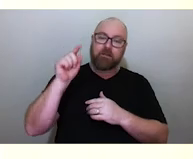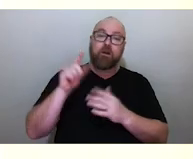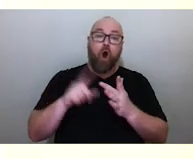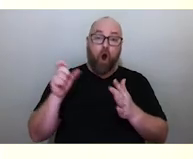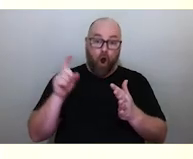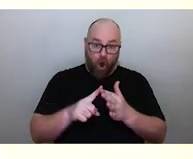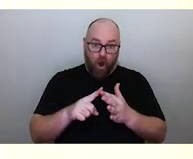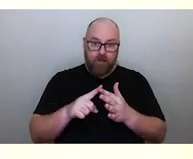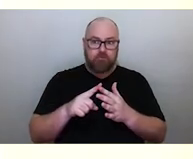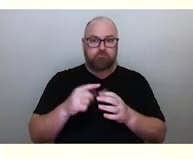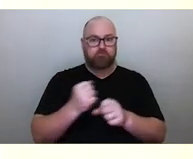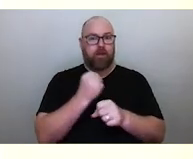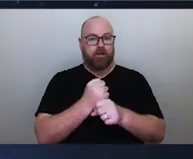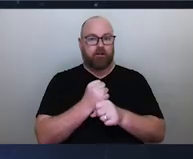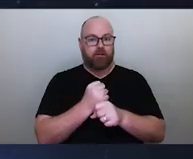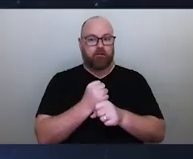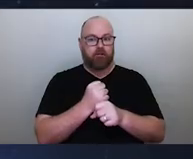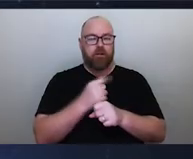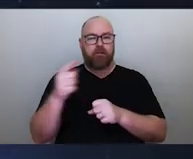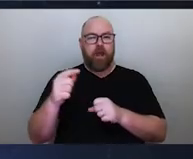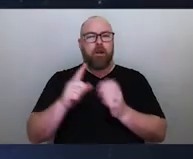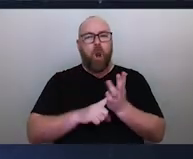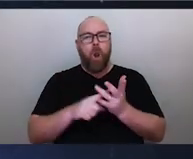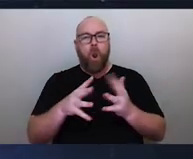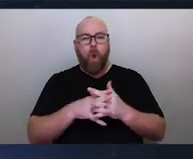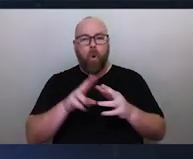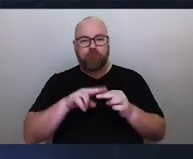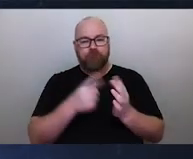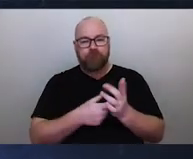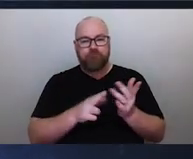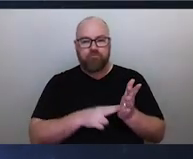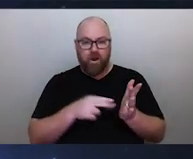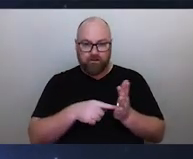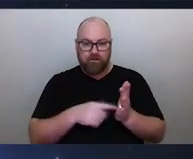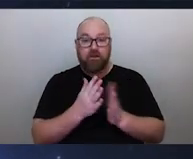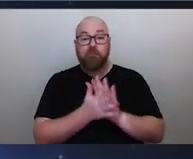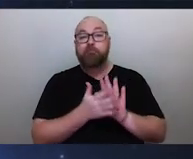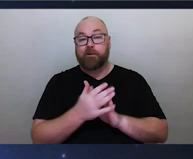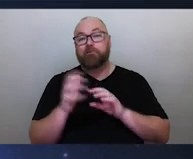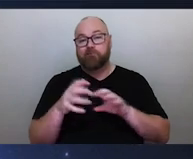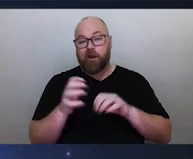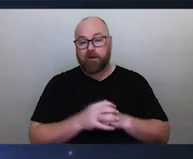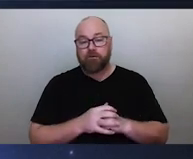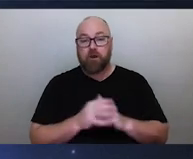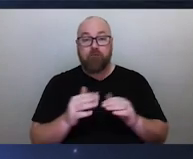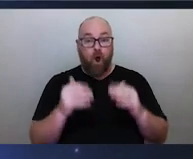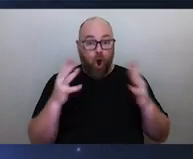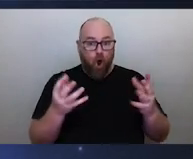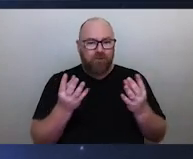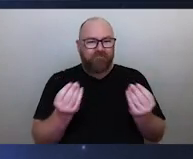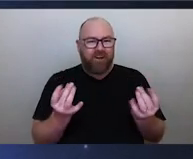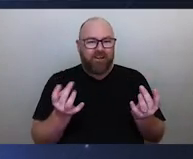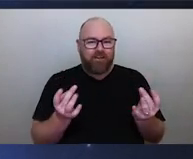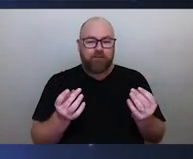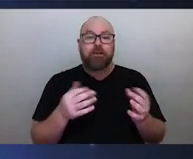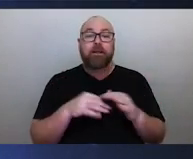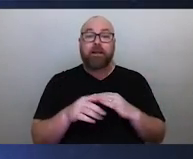Low fronts bring rain. If there's a lot of humidity in the atmosphere, the sky's going to appear kind of fuzzy